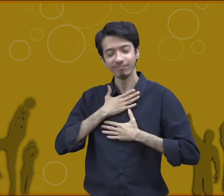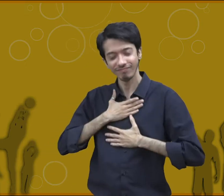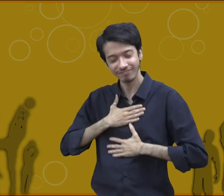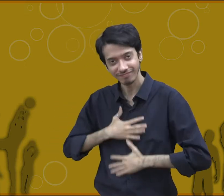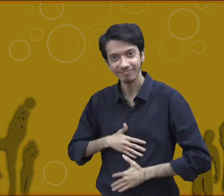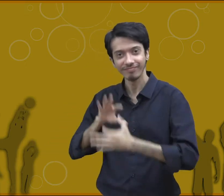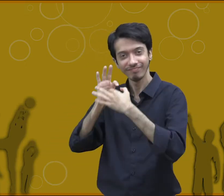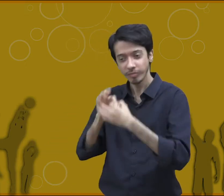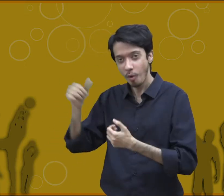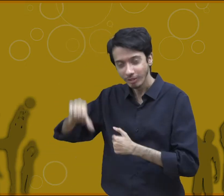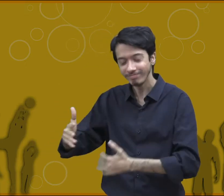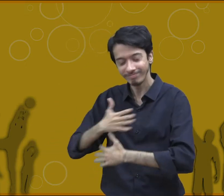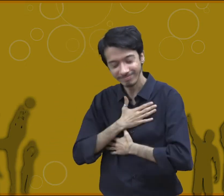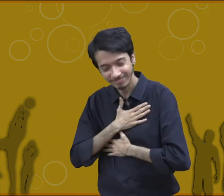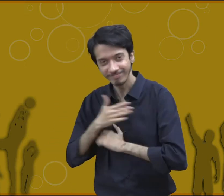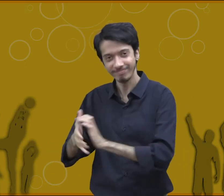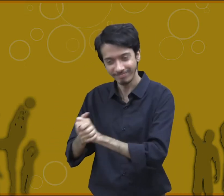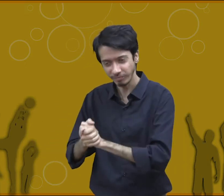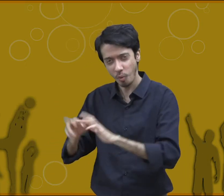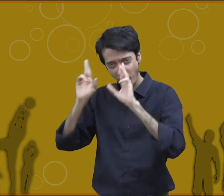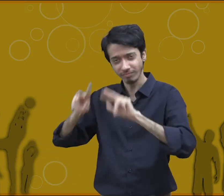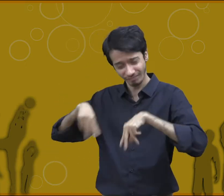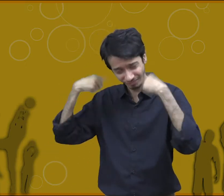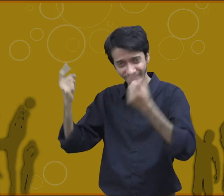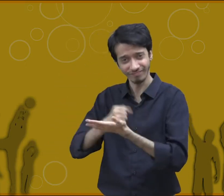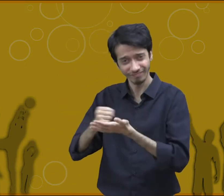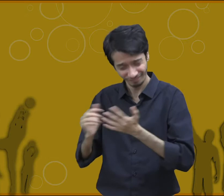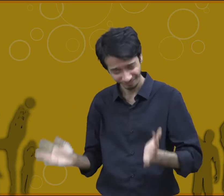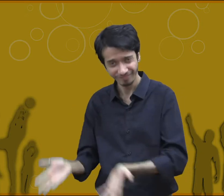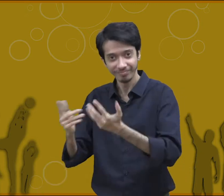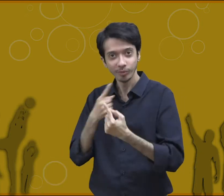They respect everyone and encourage the other players to play better next time. They show positive